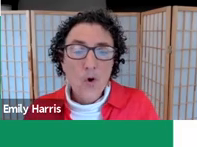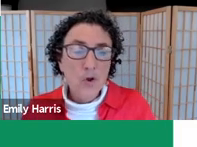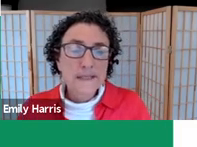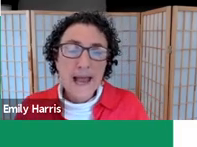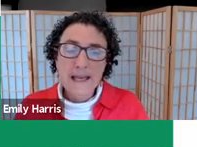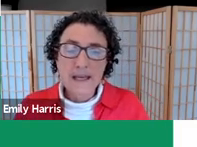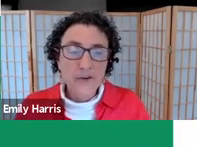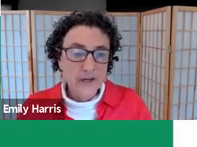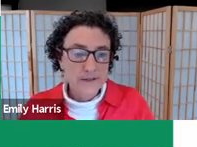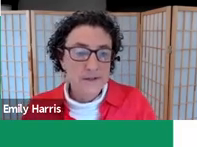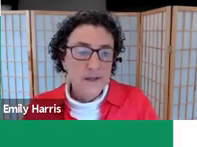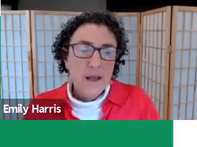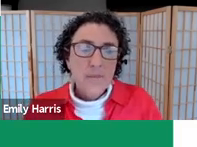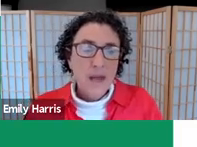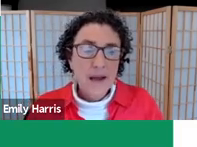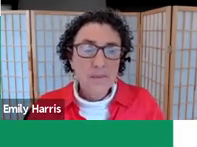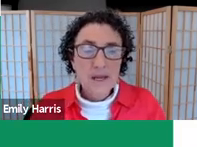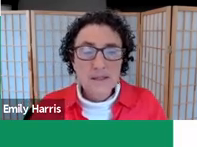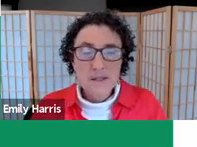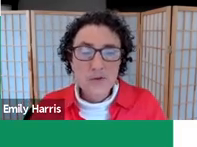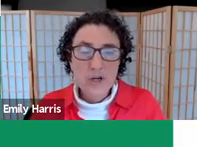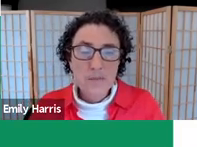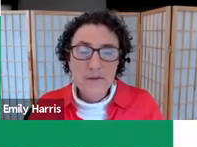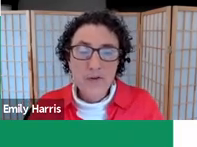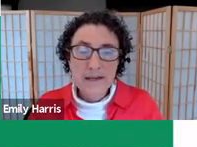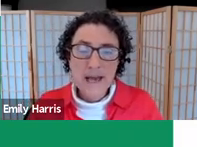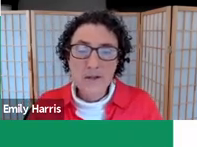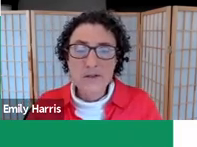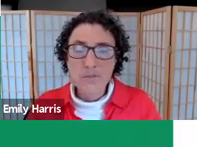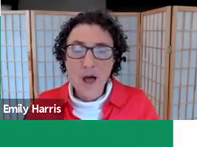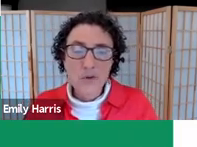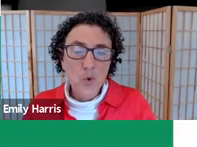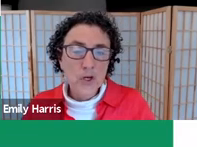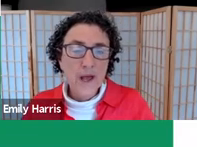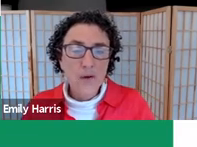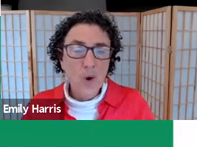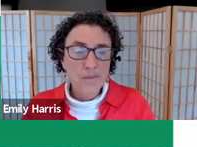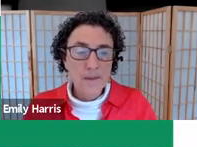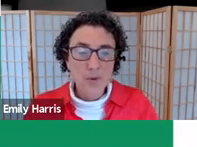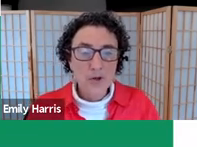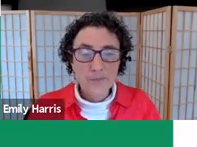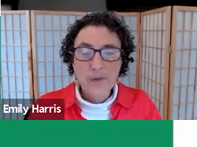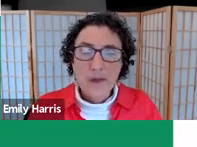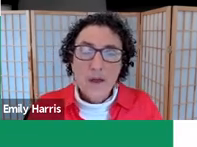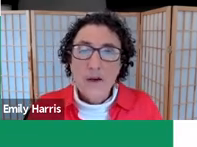with gold hanging earrings. Behind me is the screen made of rectangles of blonde wood and white paper.